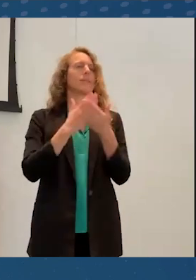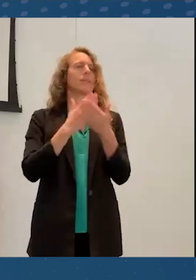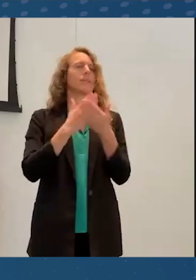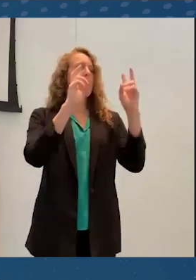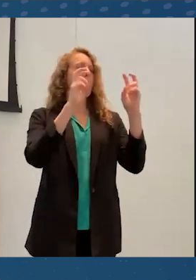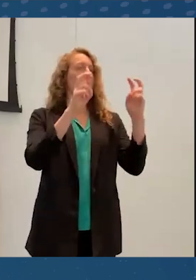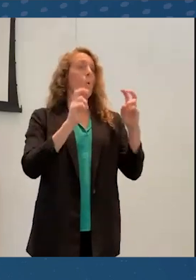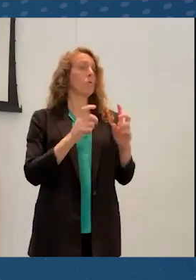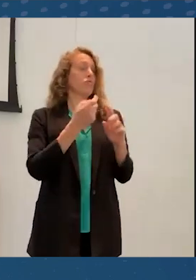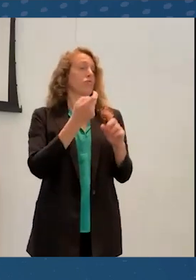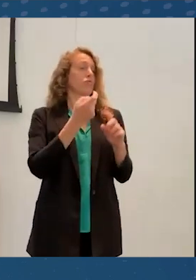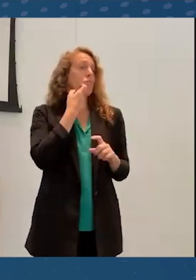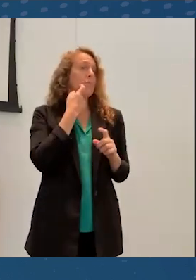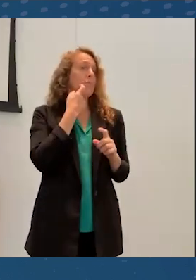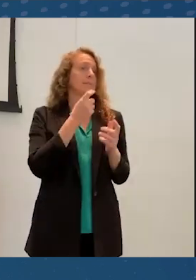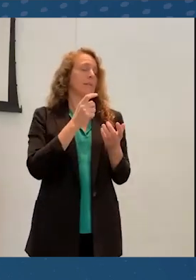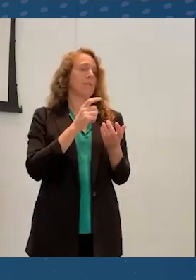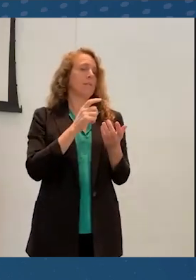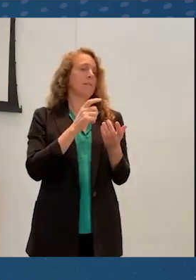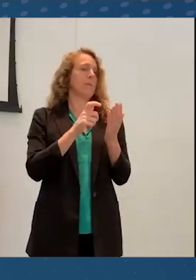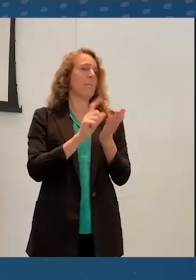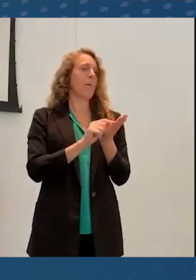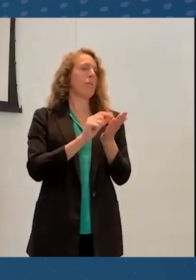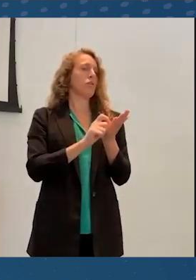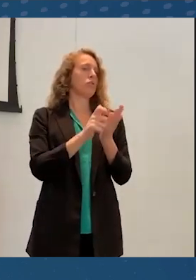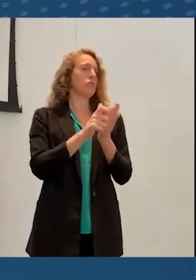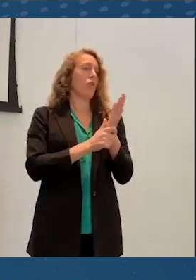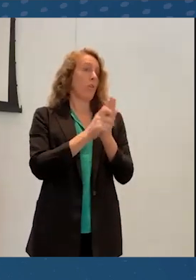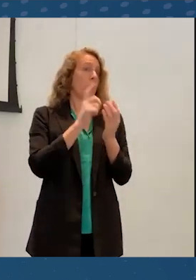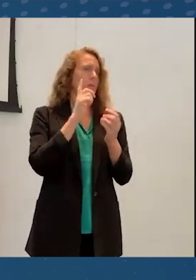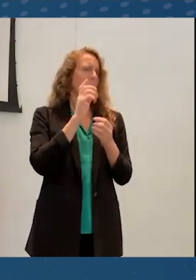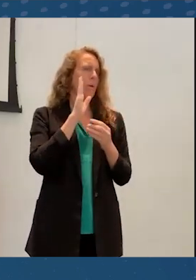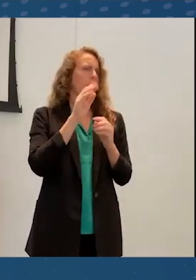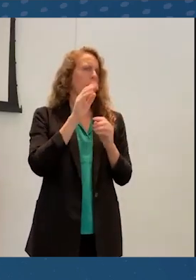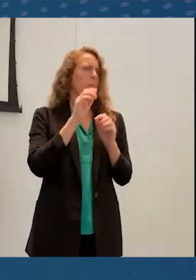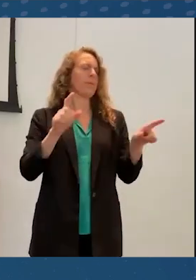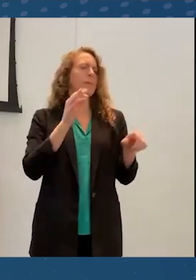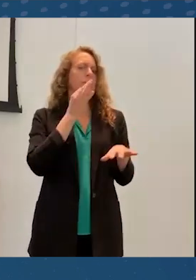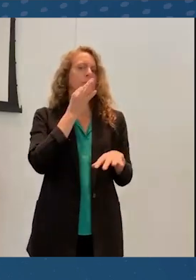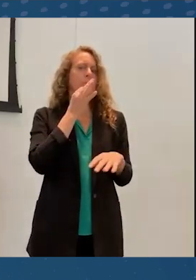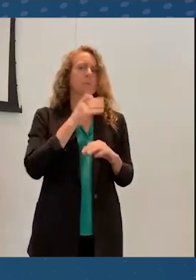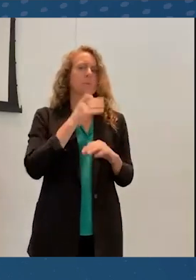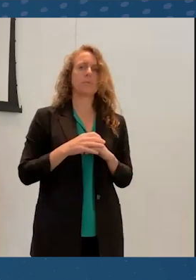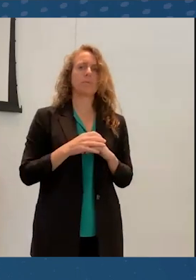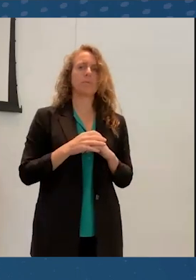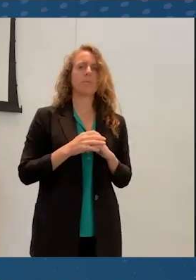that should be out shortly. And the Information Society looking at people's